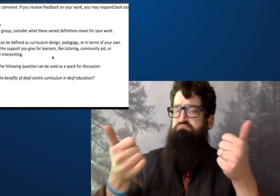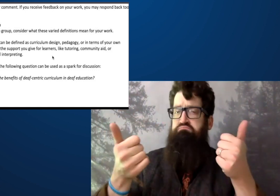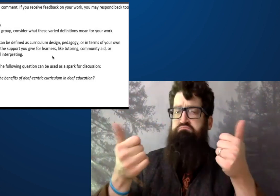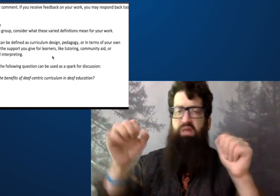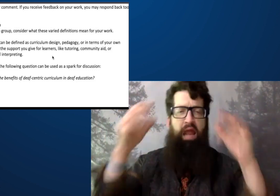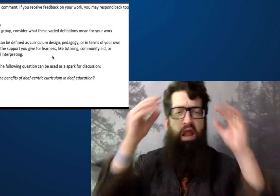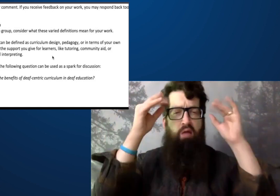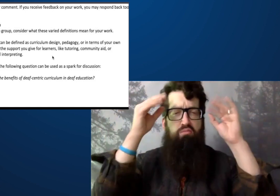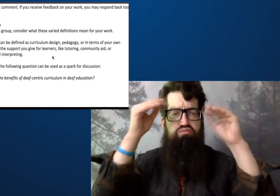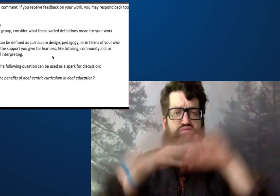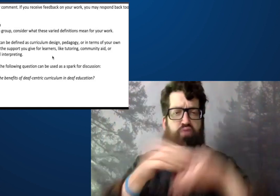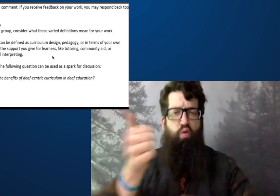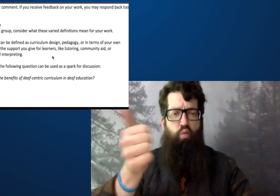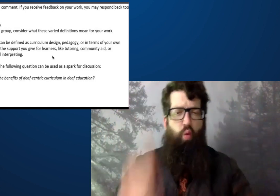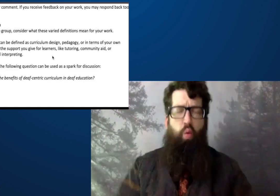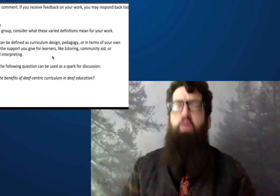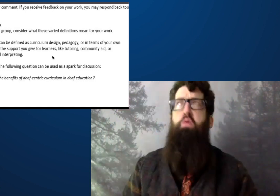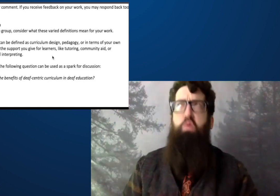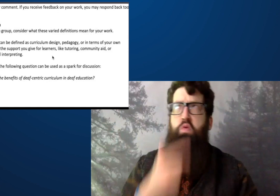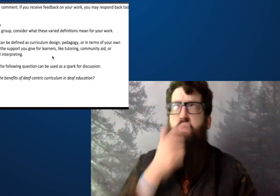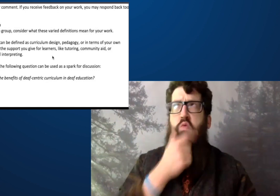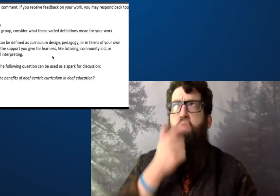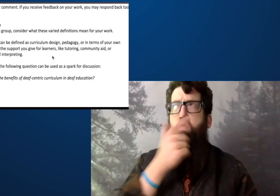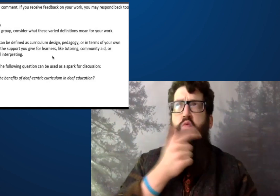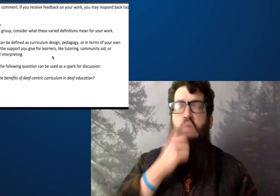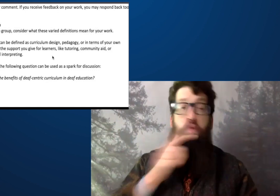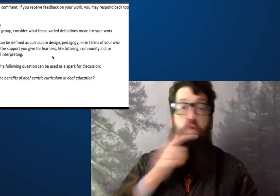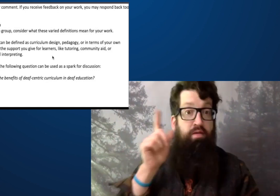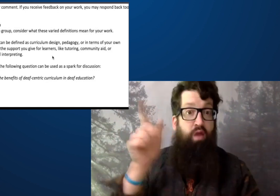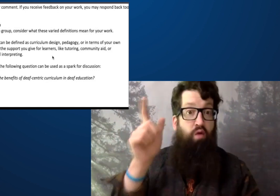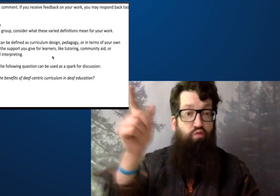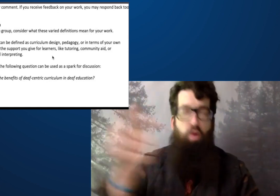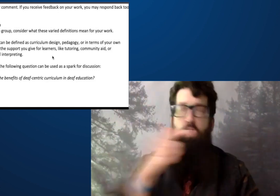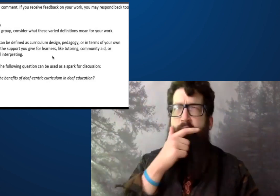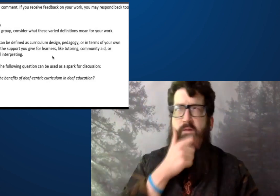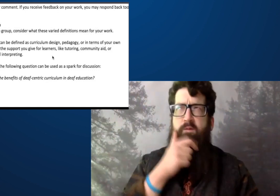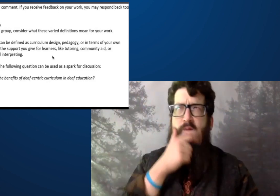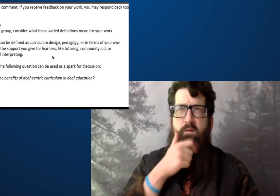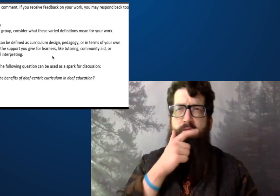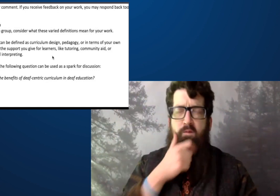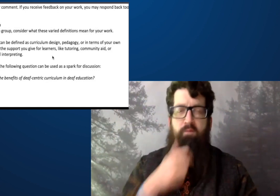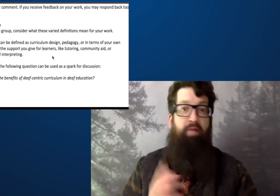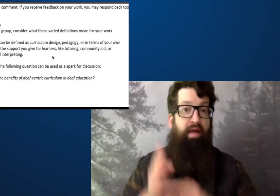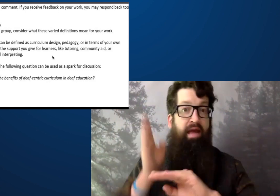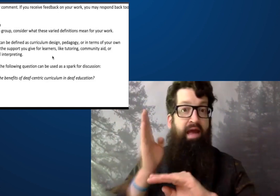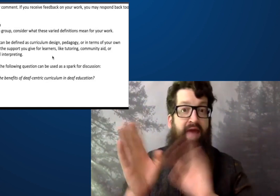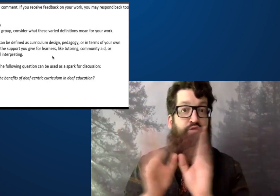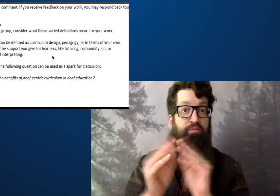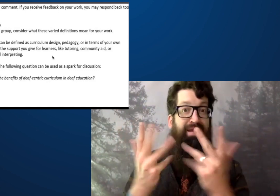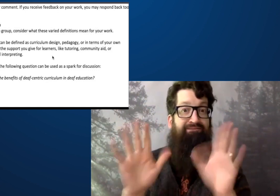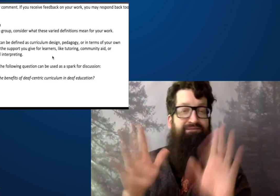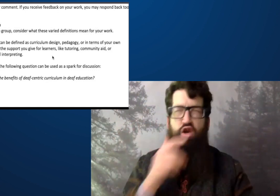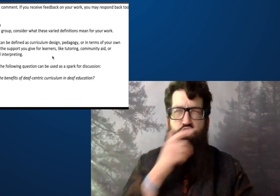to be on video and you can think about it as well.